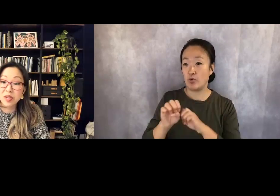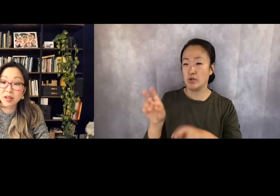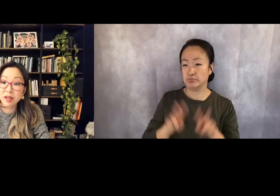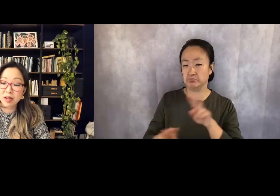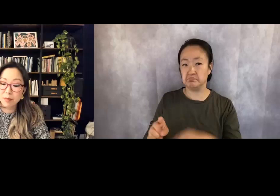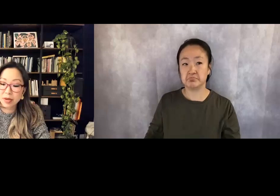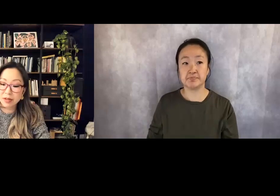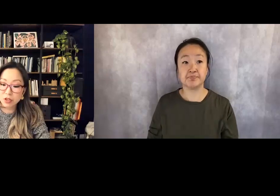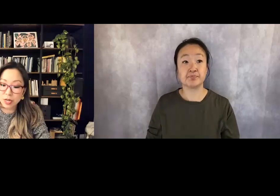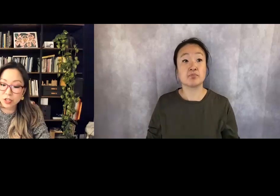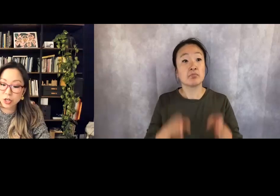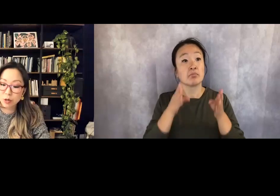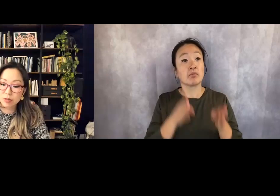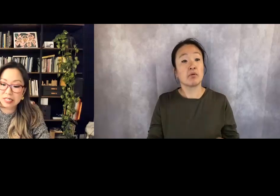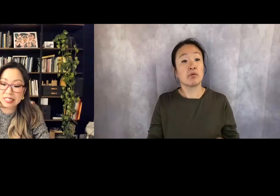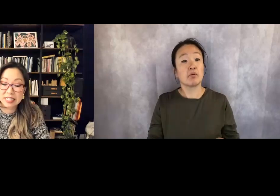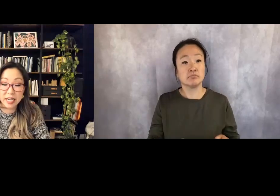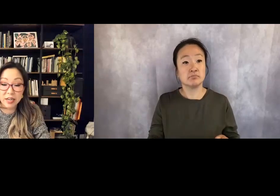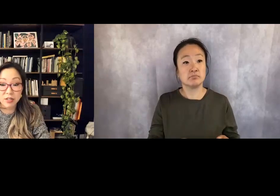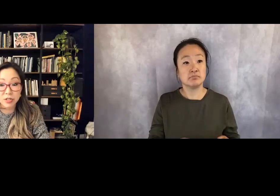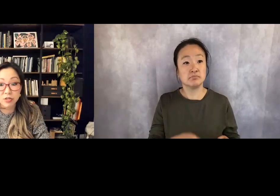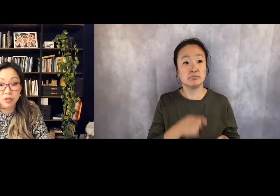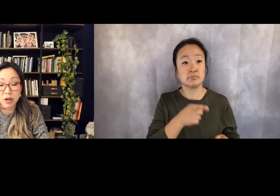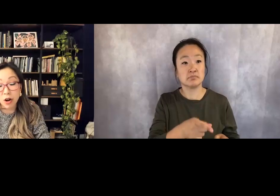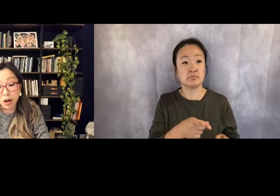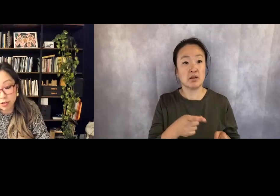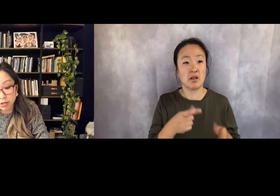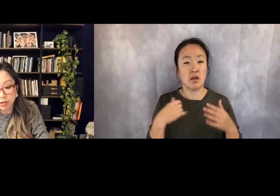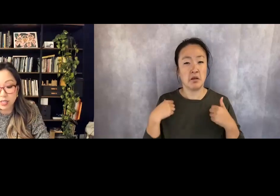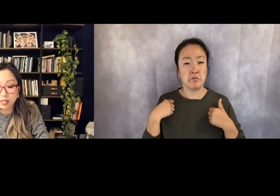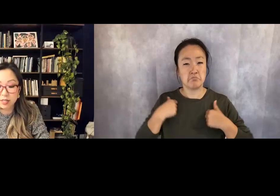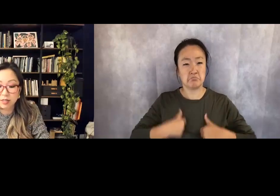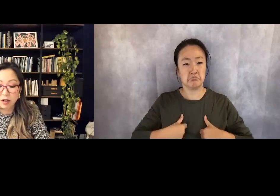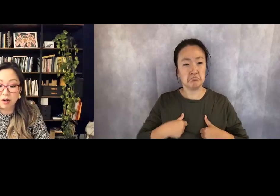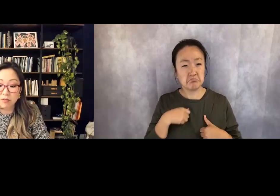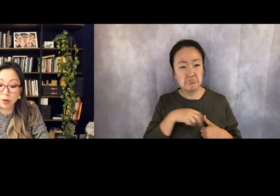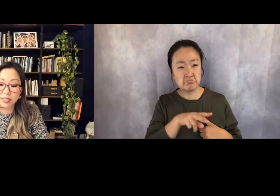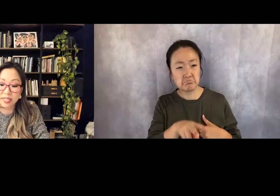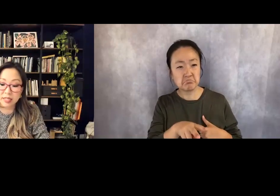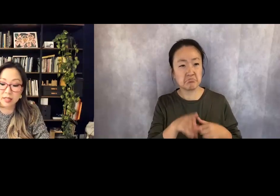Someone in a gunmetal trench coat stares across the street on fourteenth.